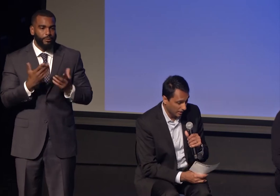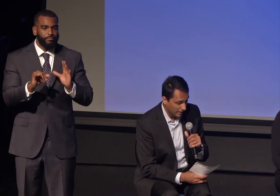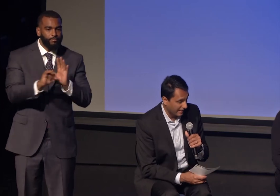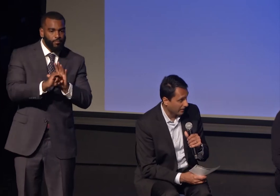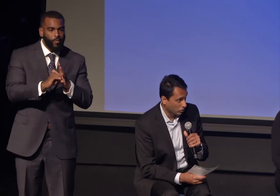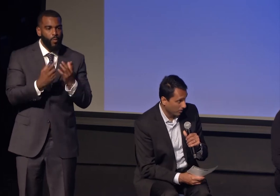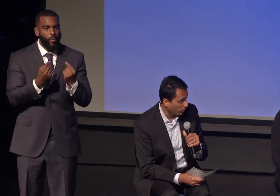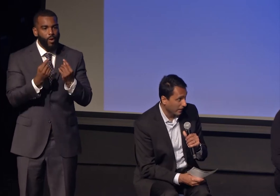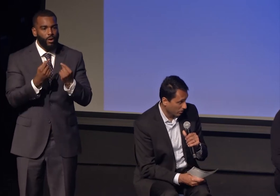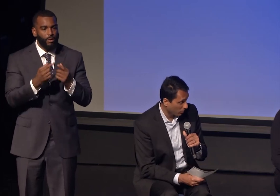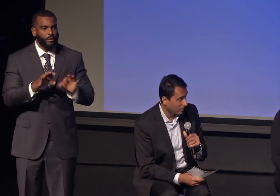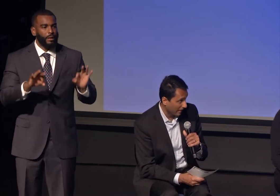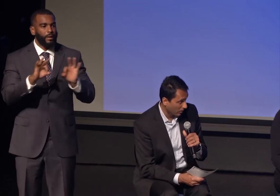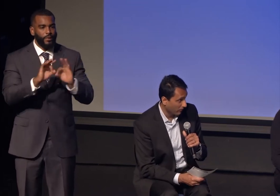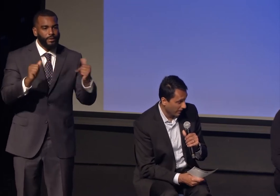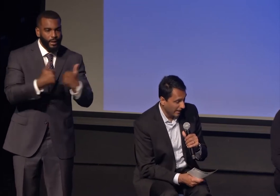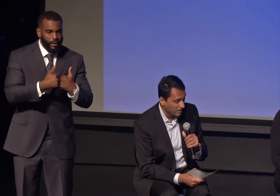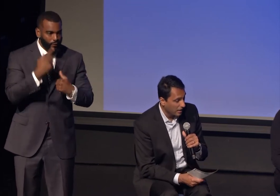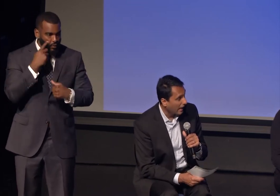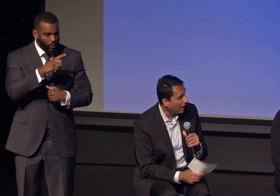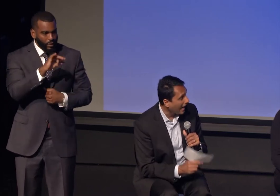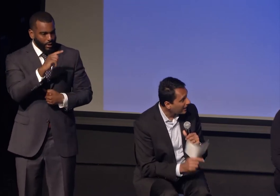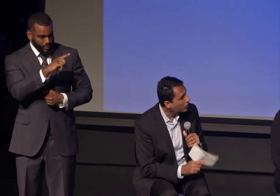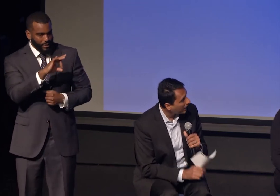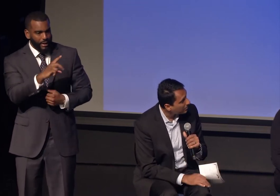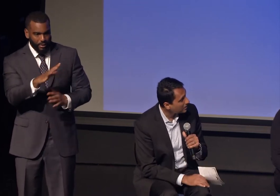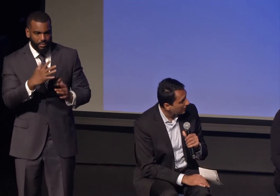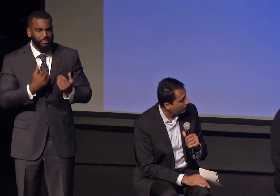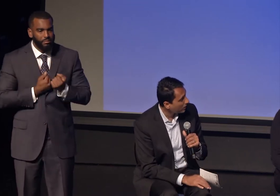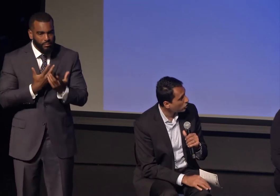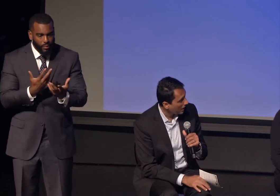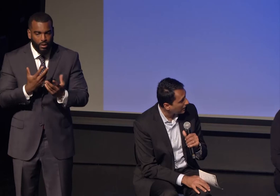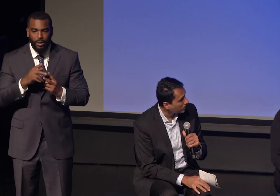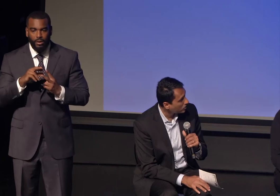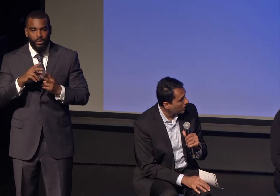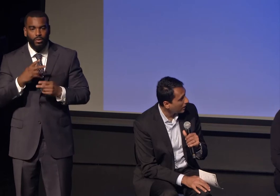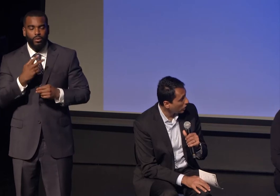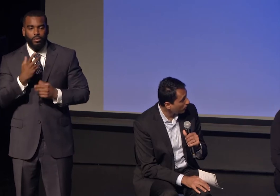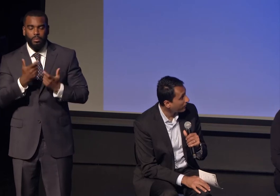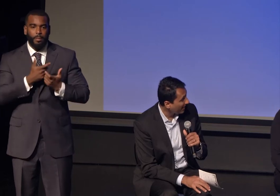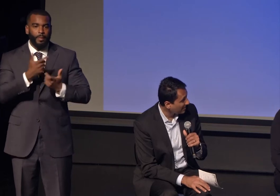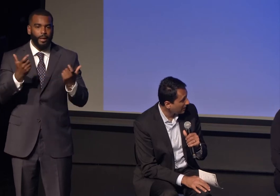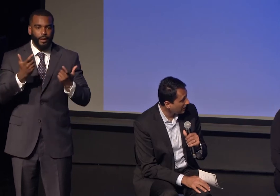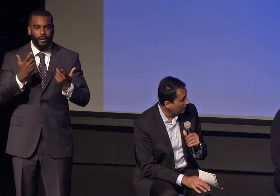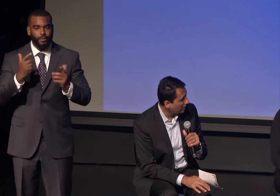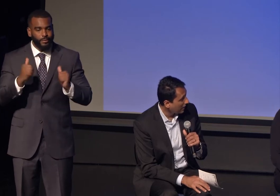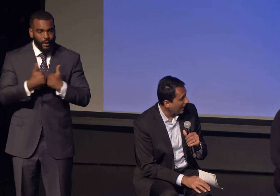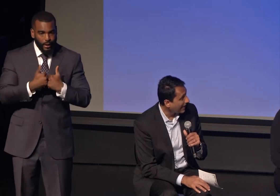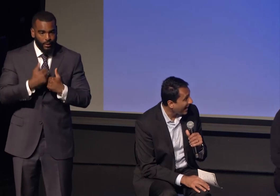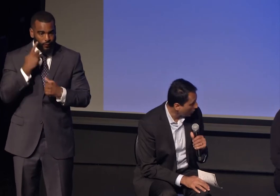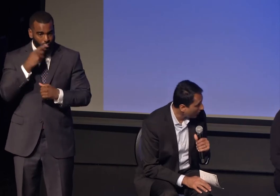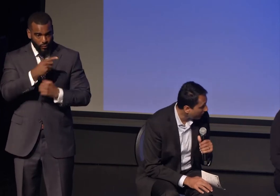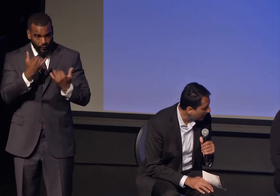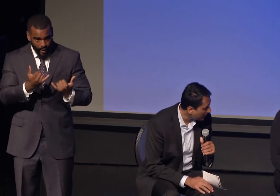Daniel jumped right into it. Thank you for that. Either name a significant challenge that you are facing and how you are facing it